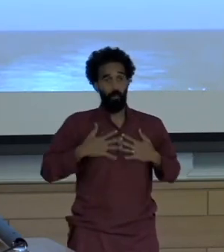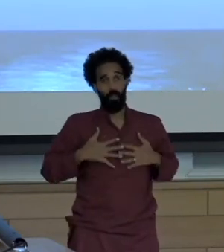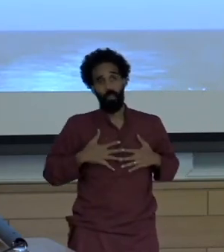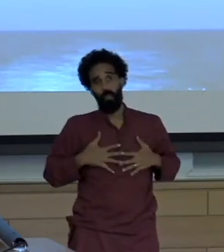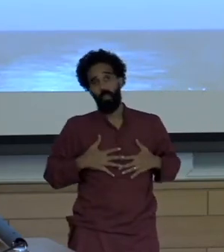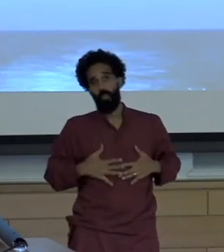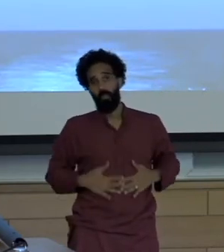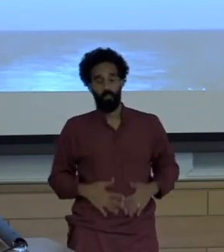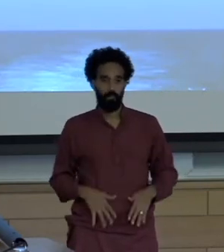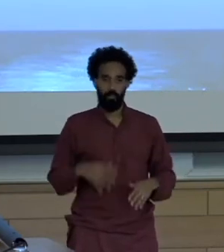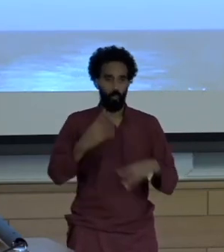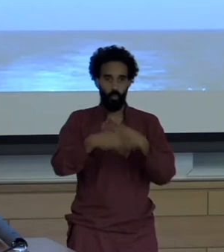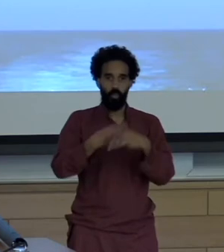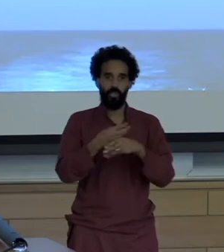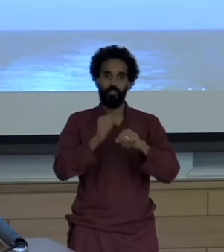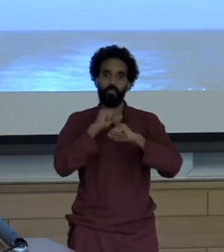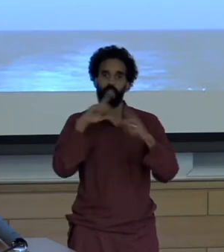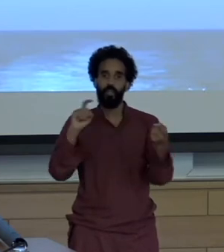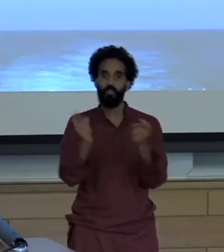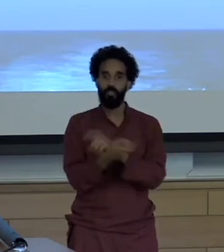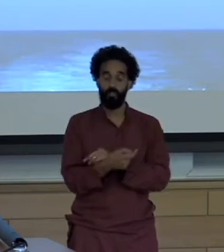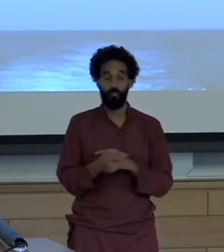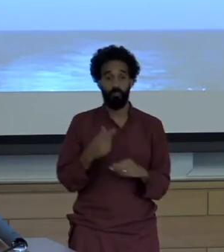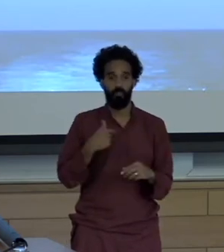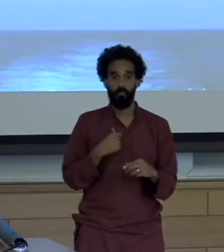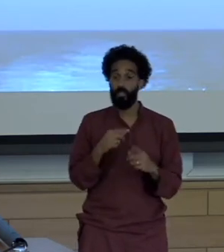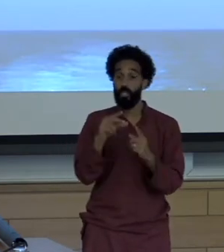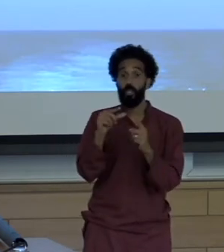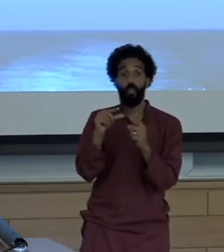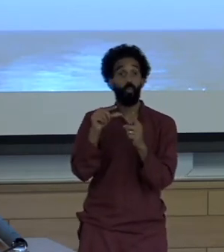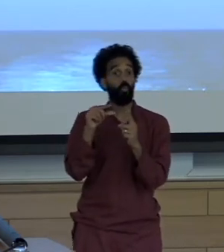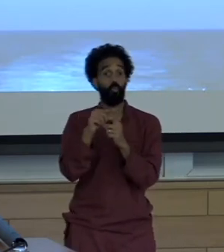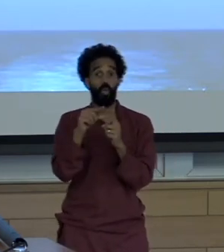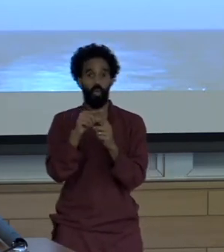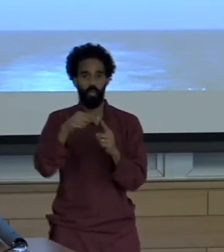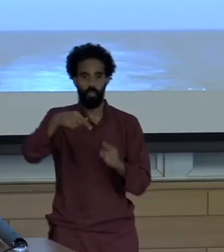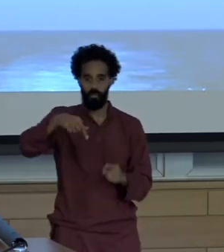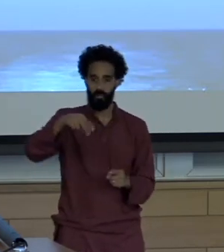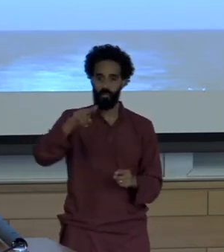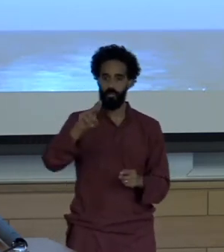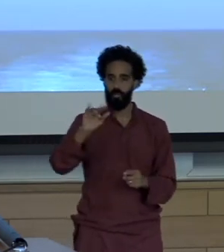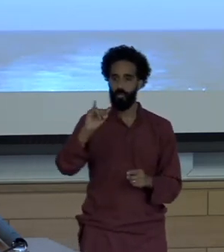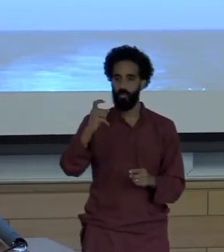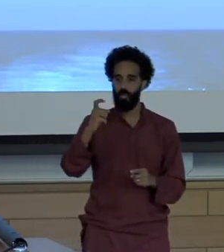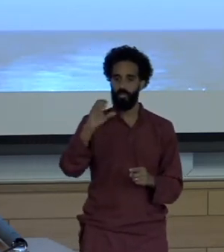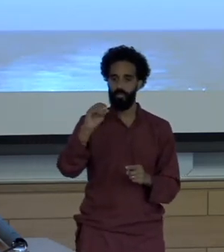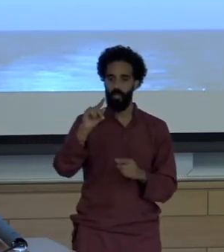So the term quixotic has come to signify the impractical pursuit of ideals